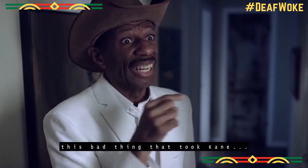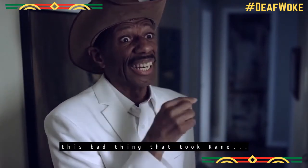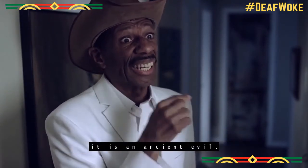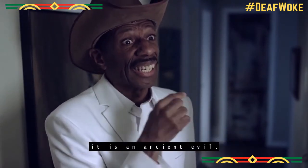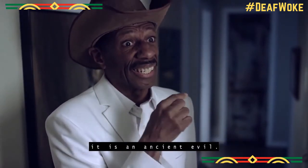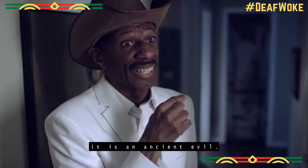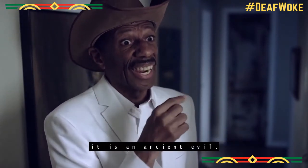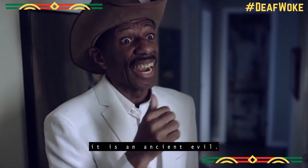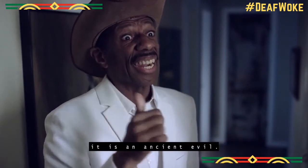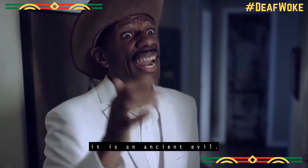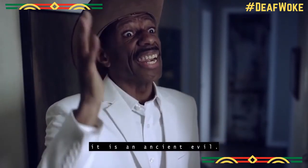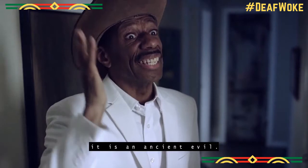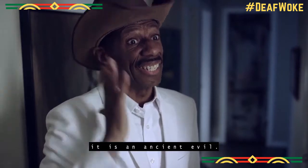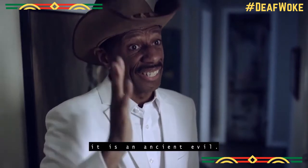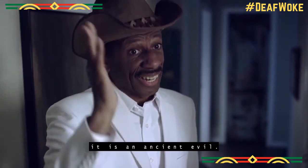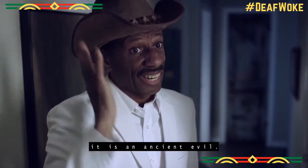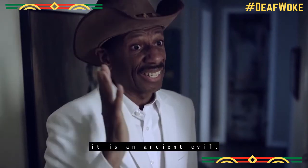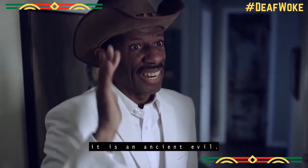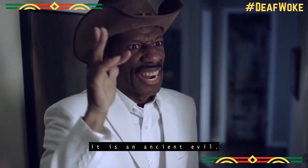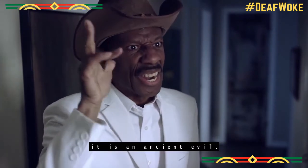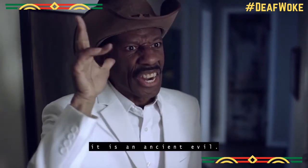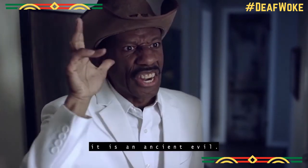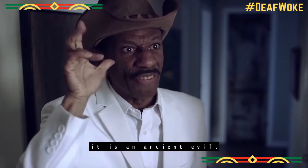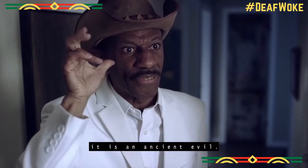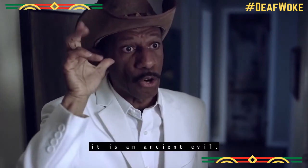it is an ancient evil.